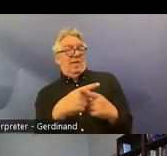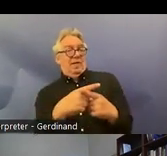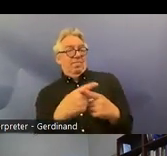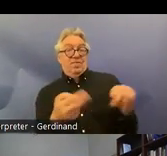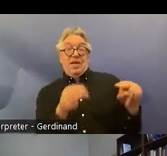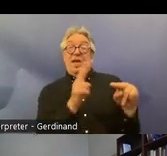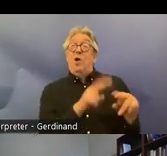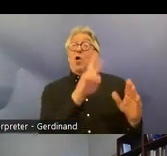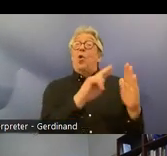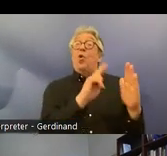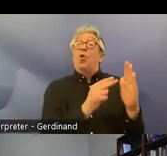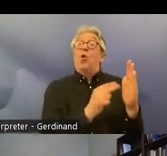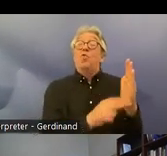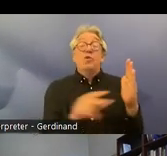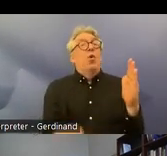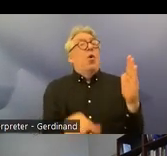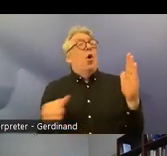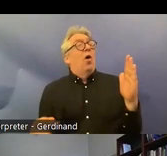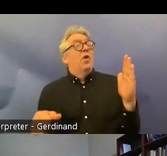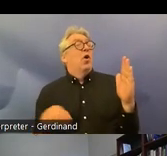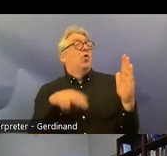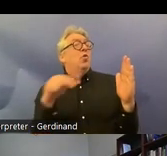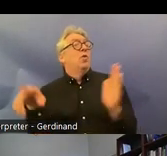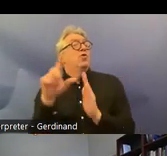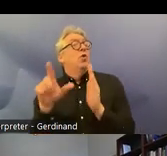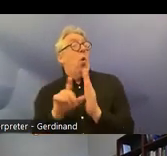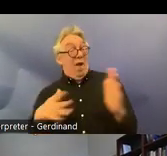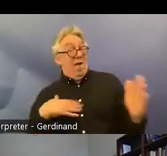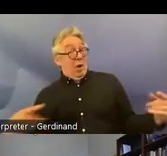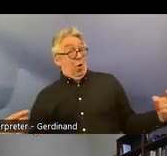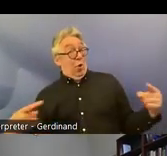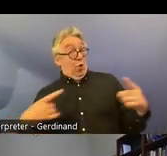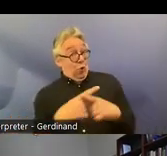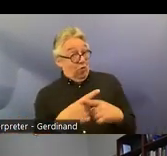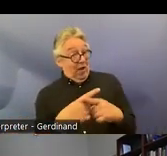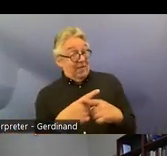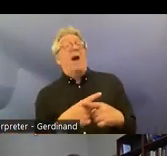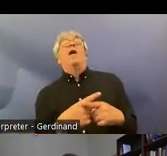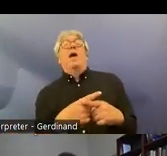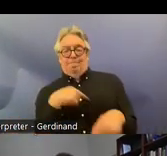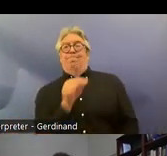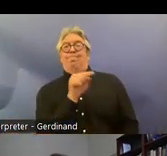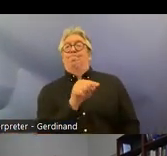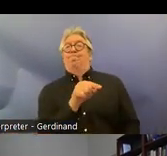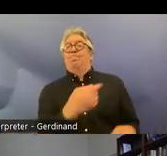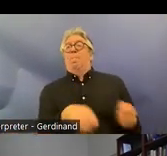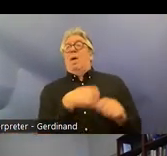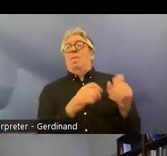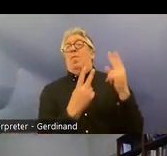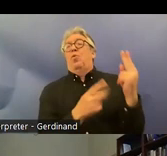convention and another Norwegian um act other norian legislation and such